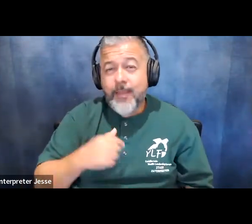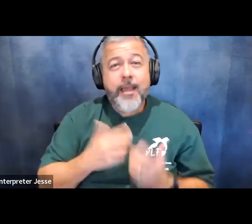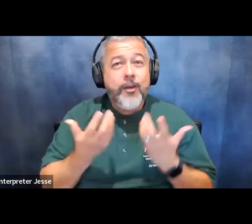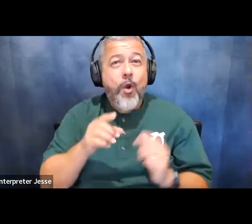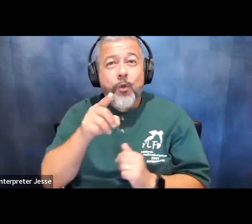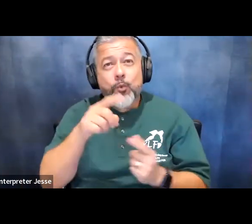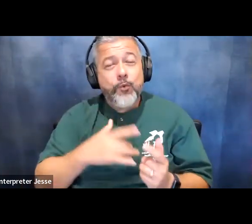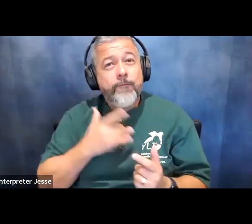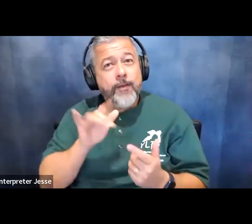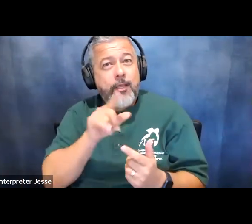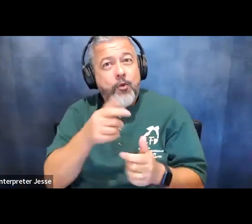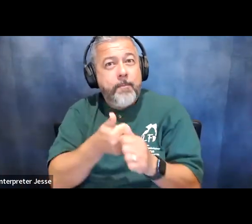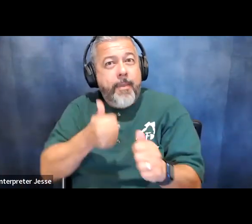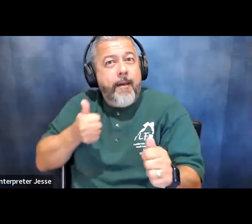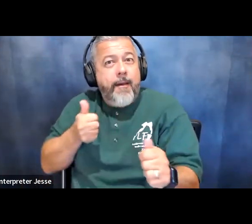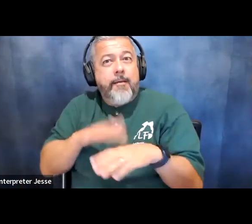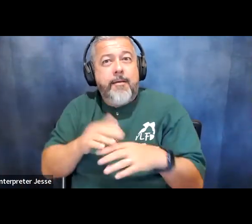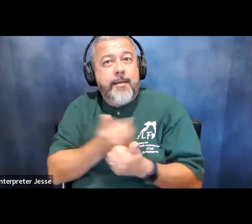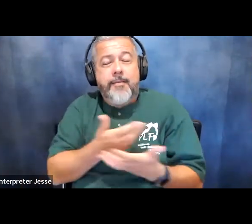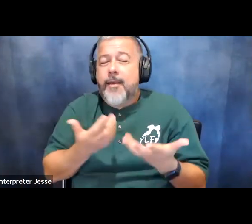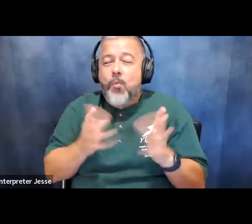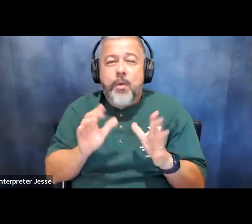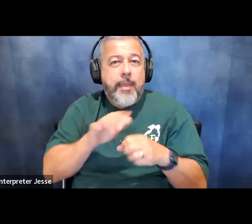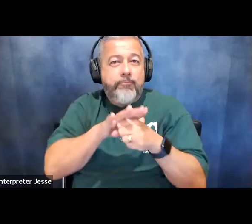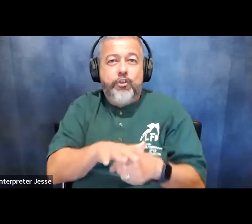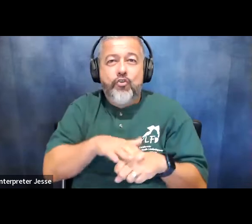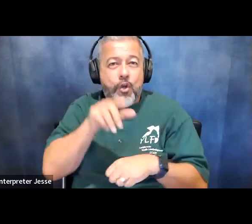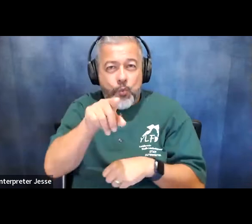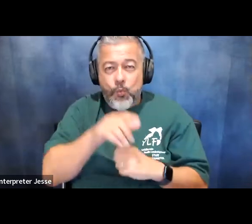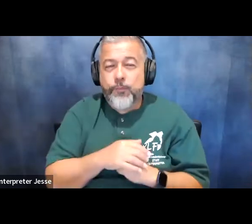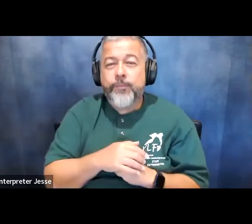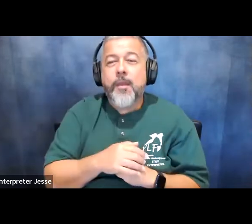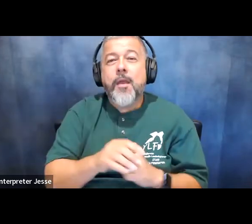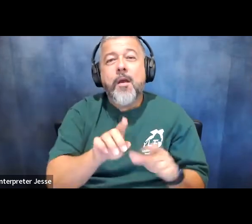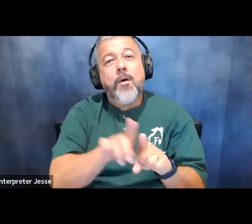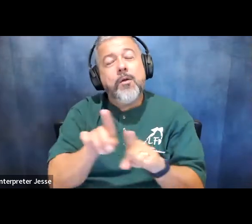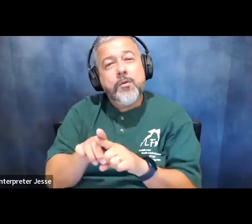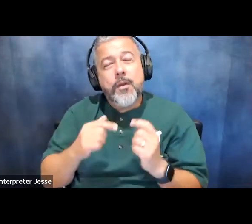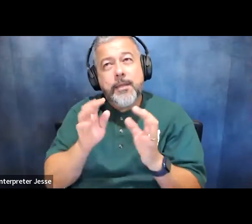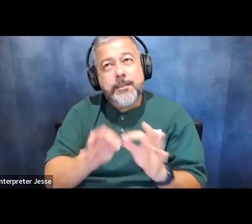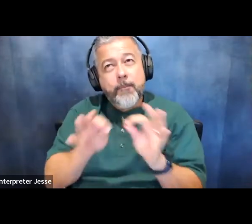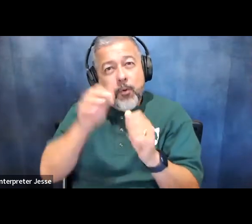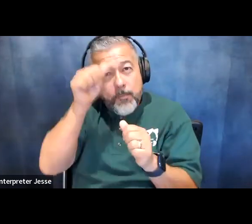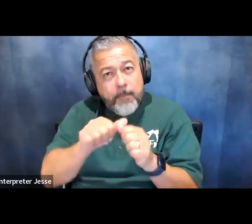you're behind the times on anything um it's also important to remember that folks like judy heumann